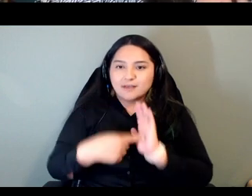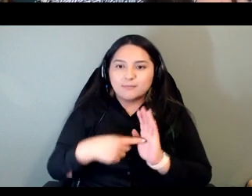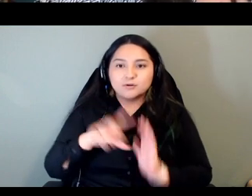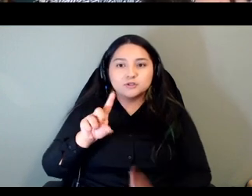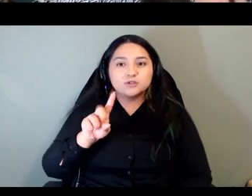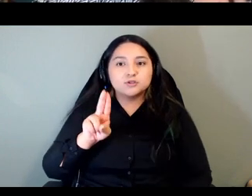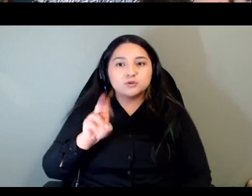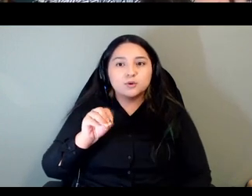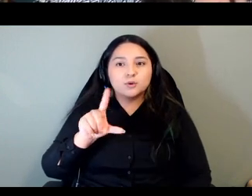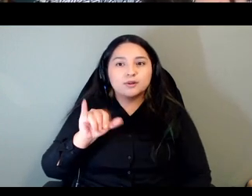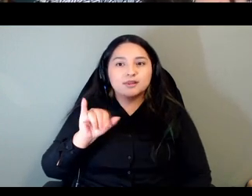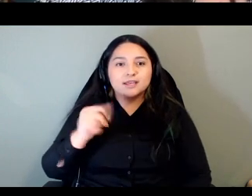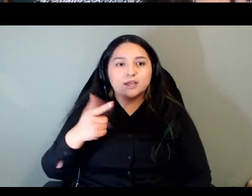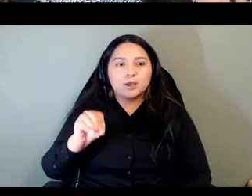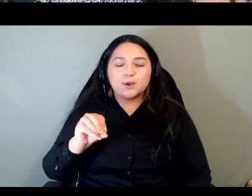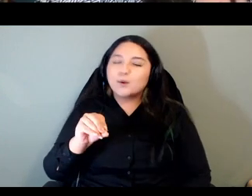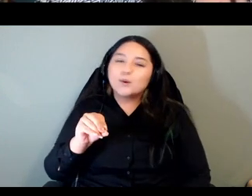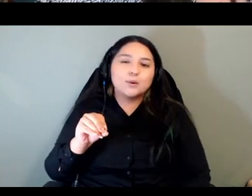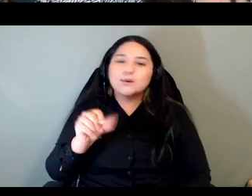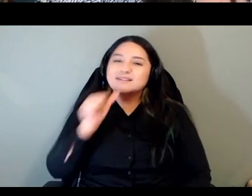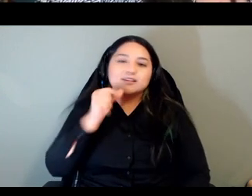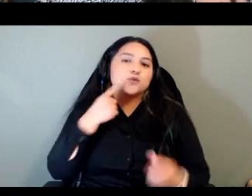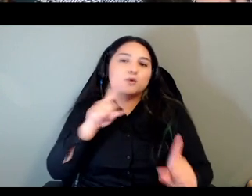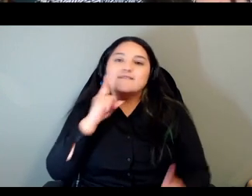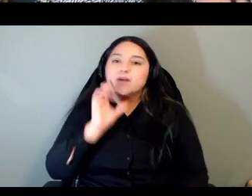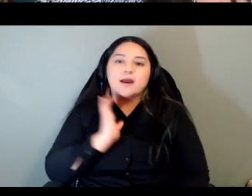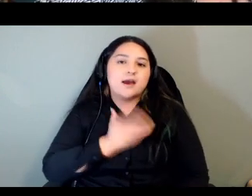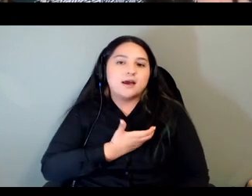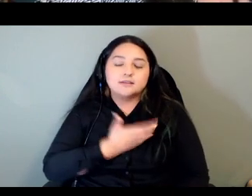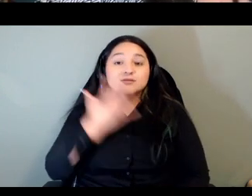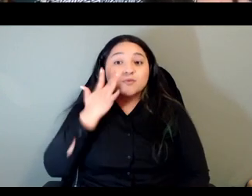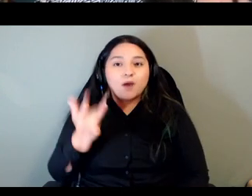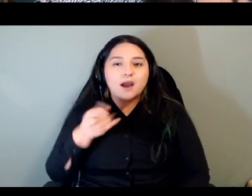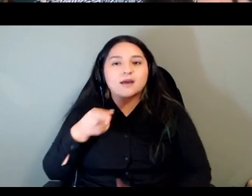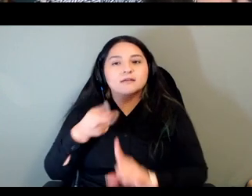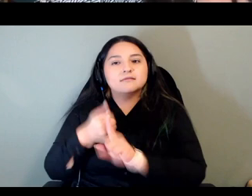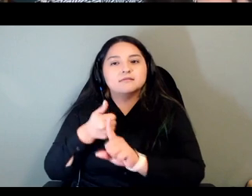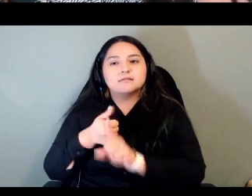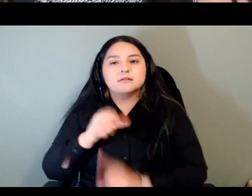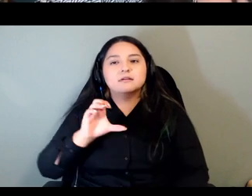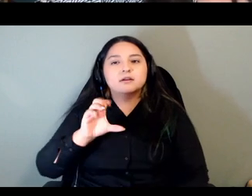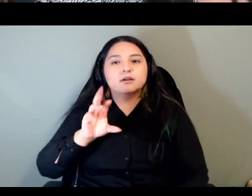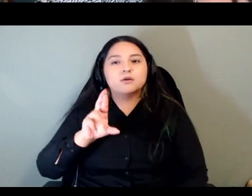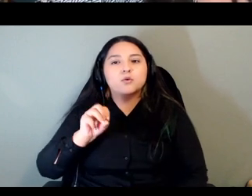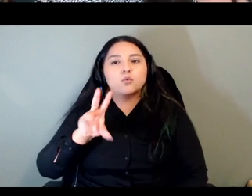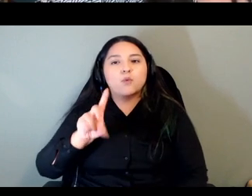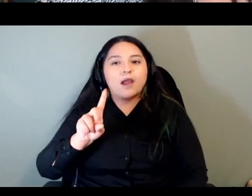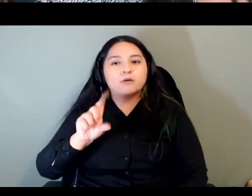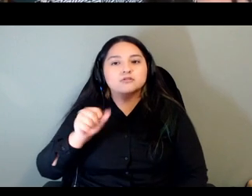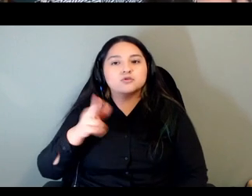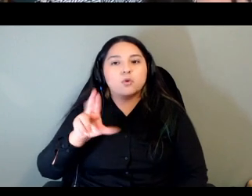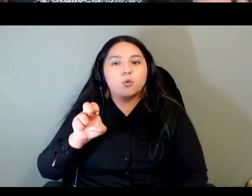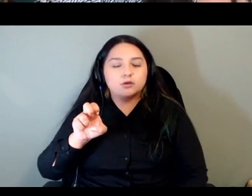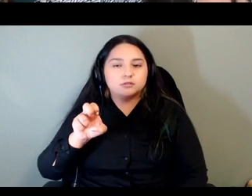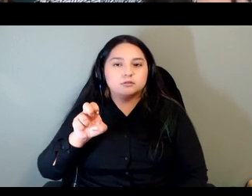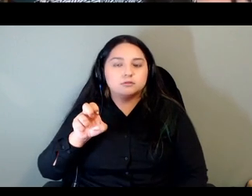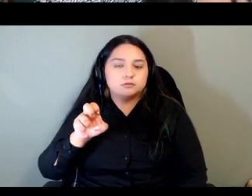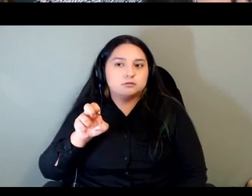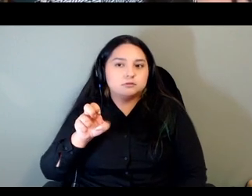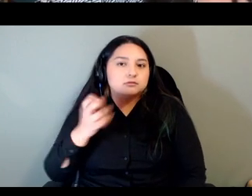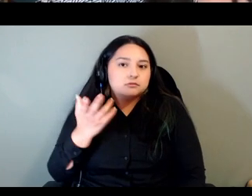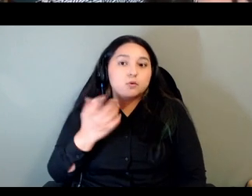was not going to work for us because it's largely crowdsourced there is one fluent speaker